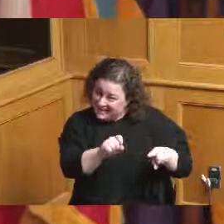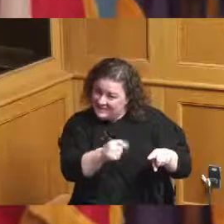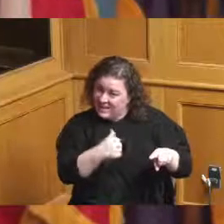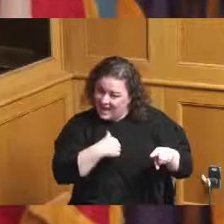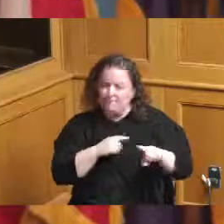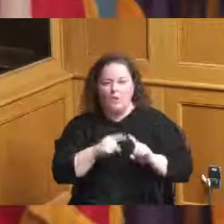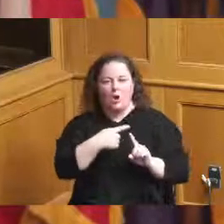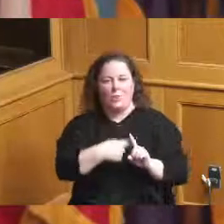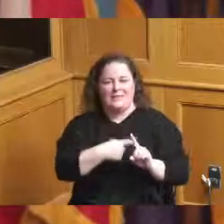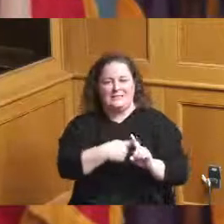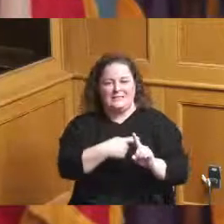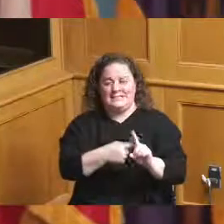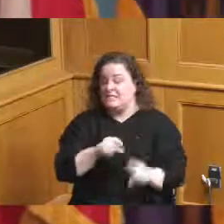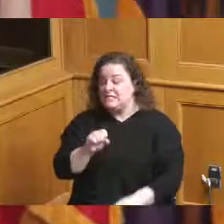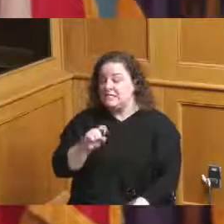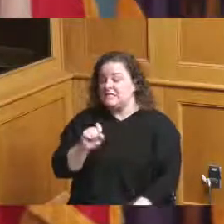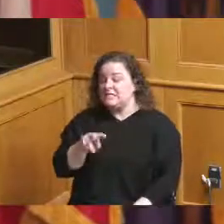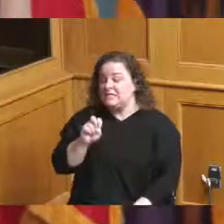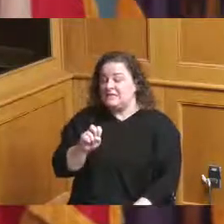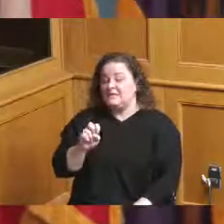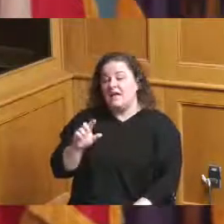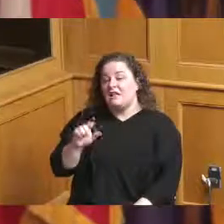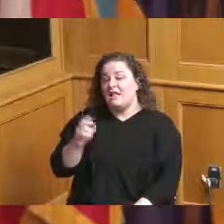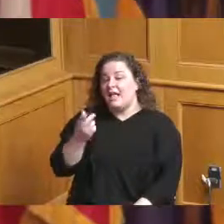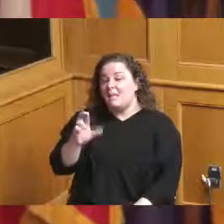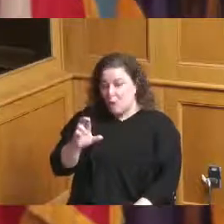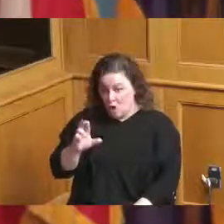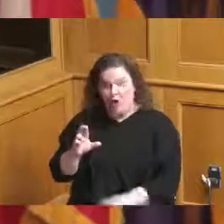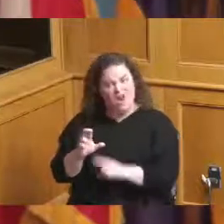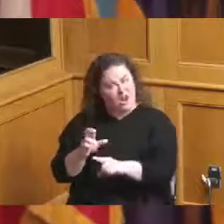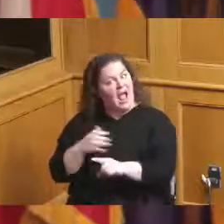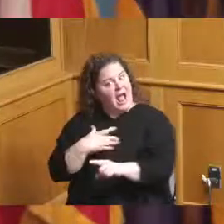who I like if he say I'm going on do something else I'm stuck with the entity